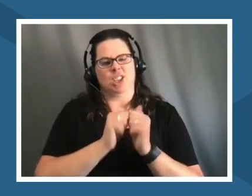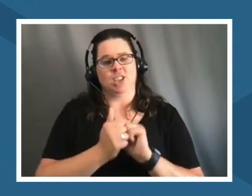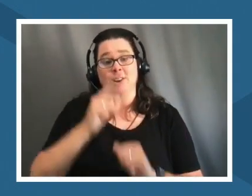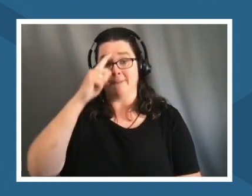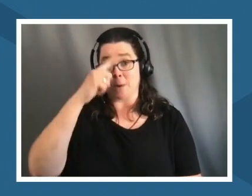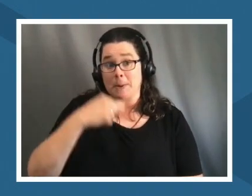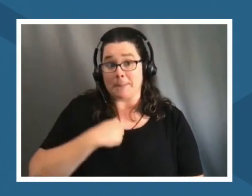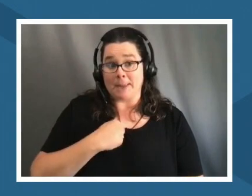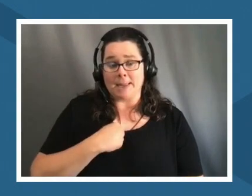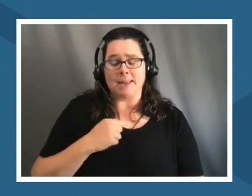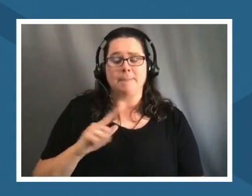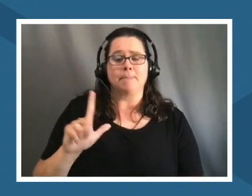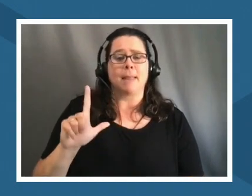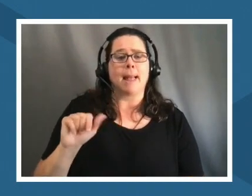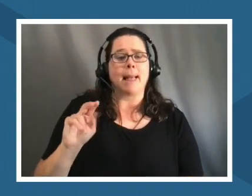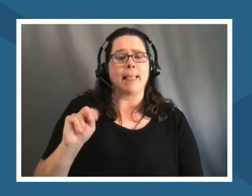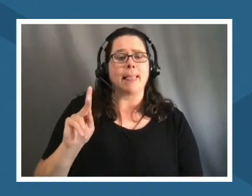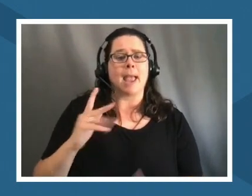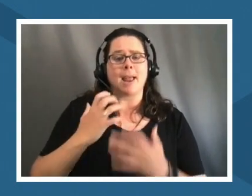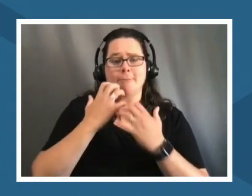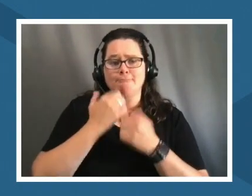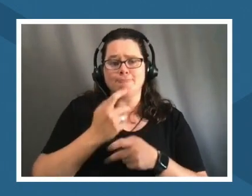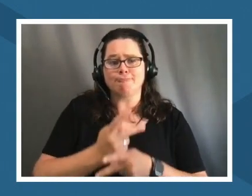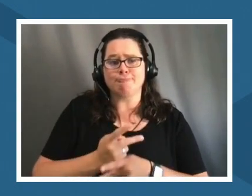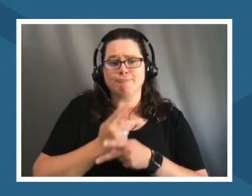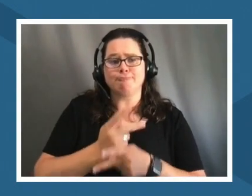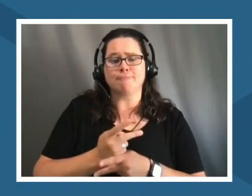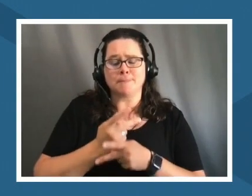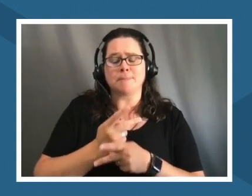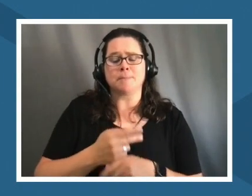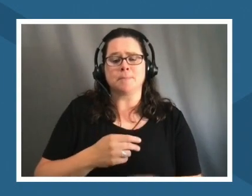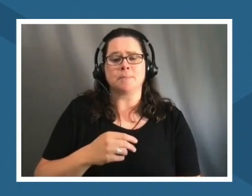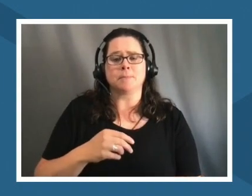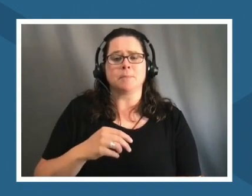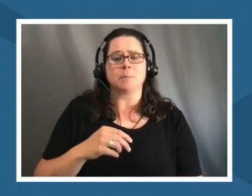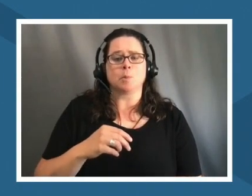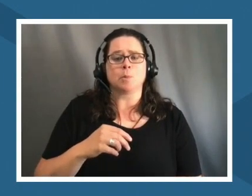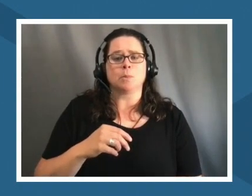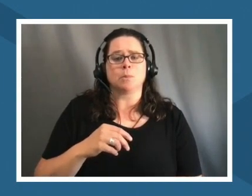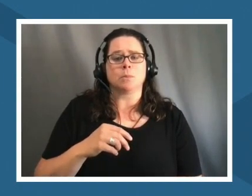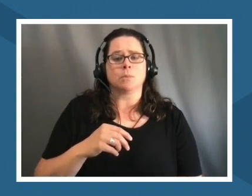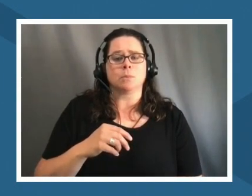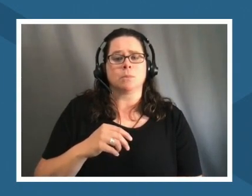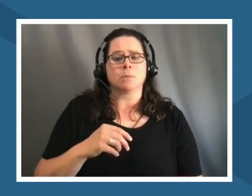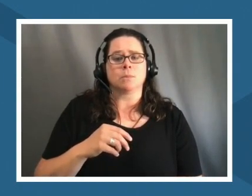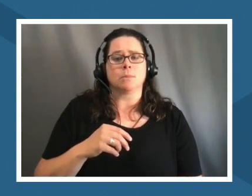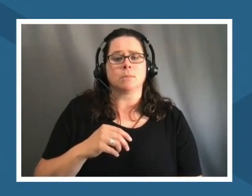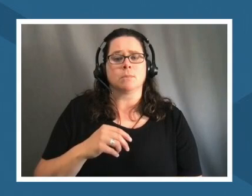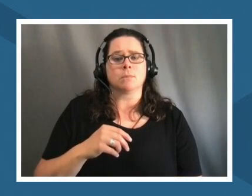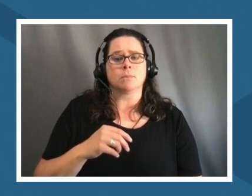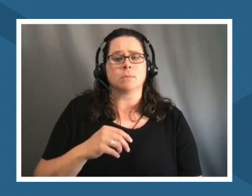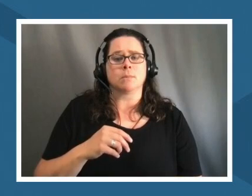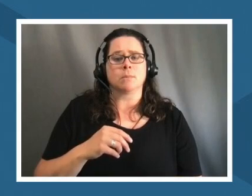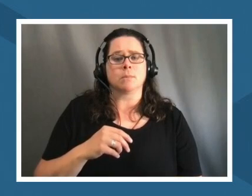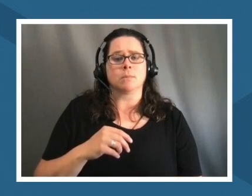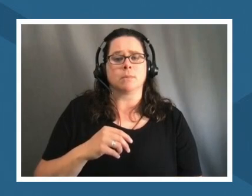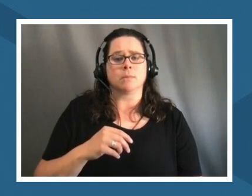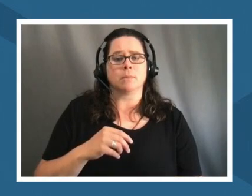is it's a lot bigger than i i almost feel like we have to kind of